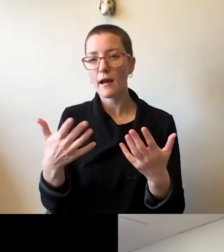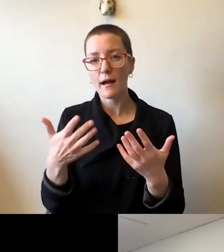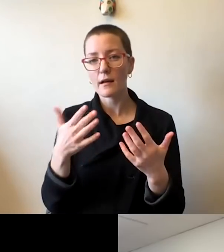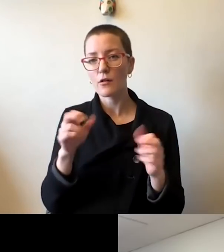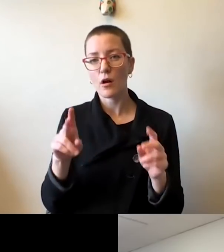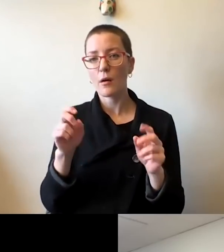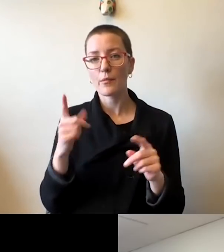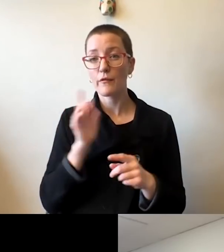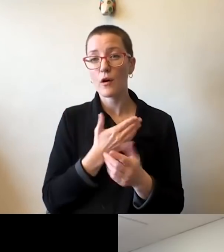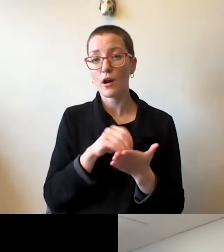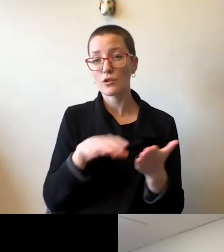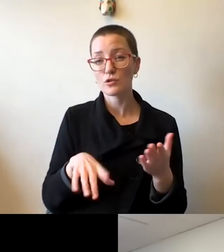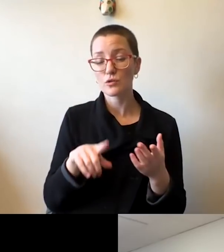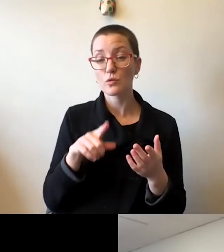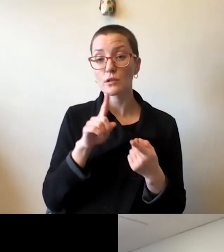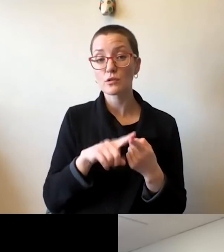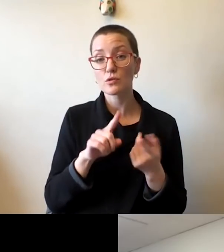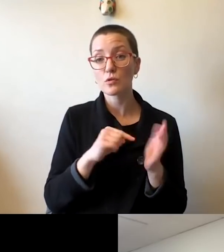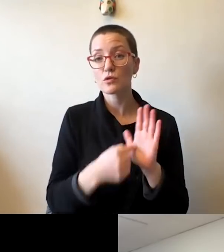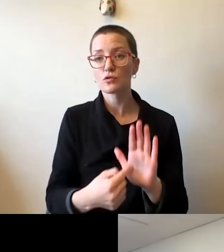to have the lived experiences that we promised them